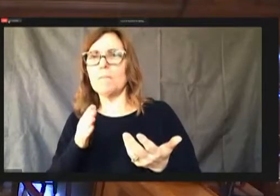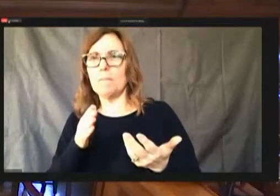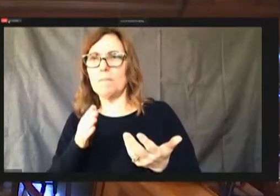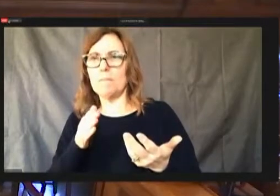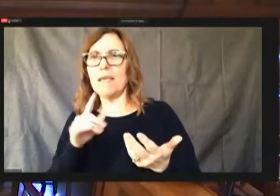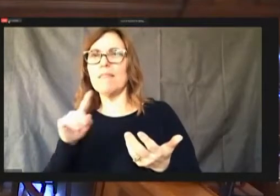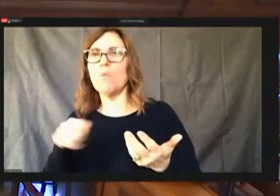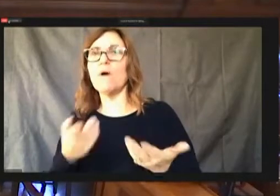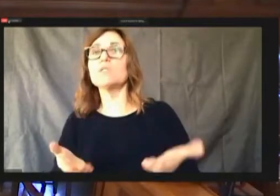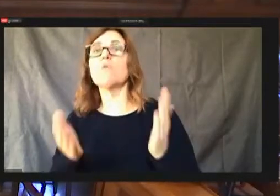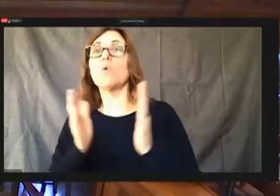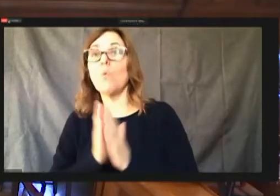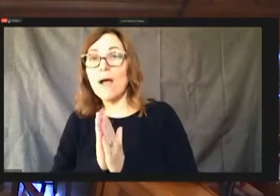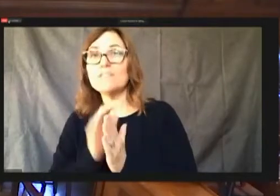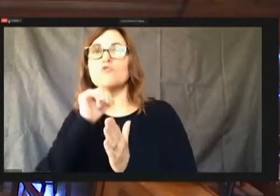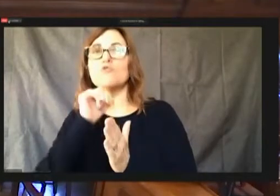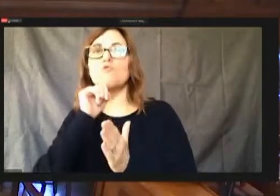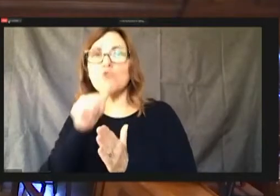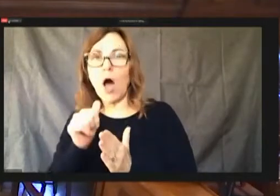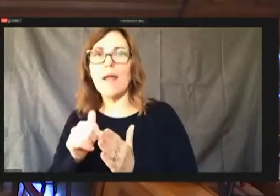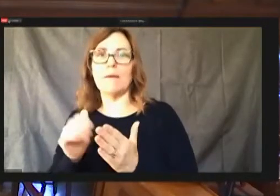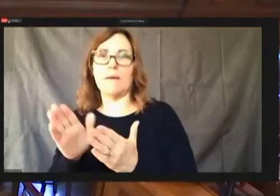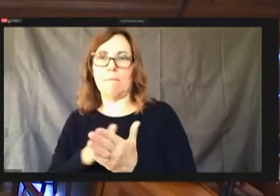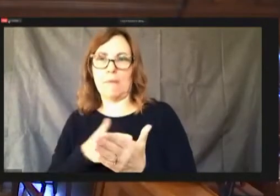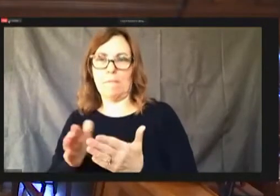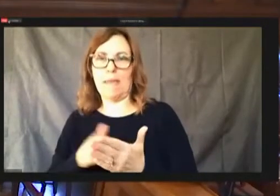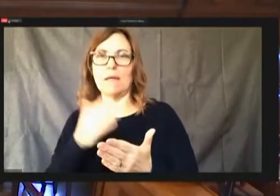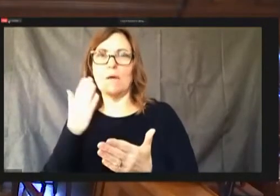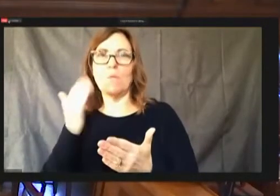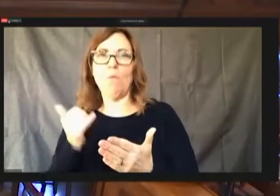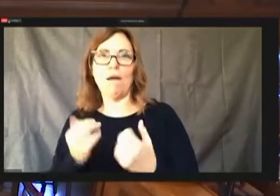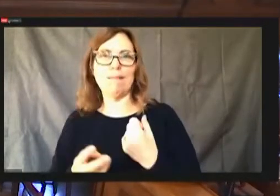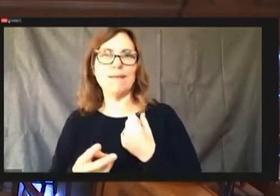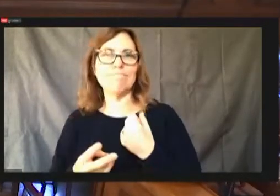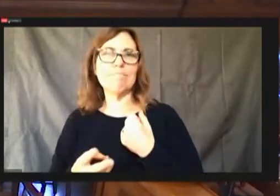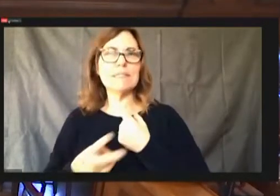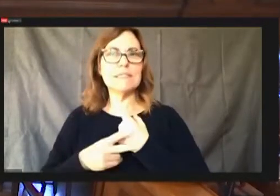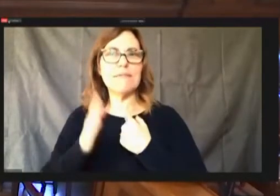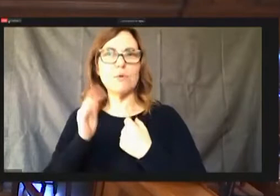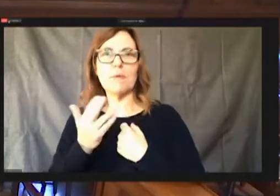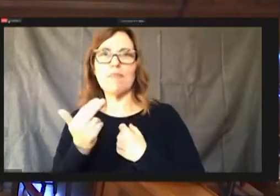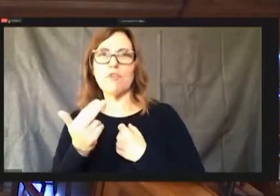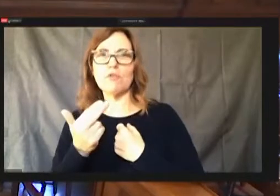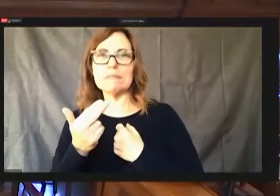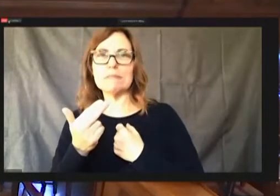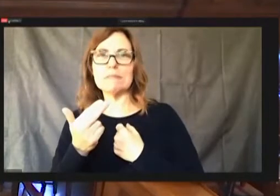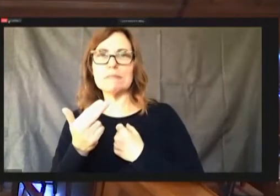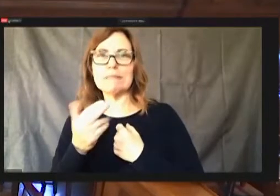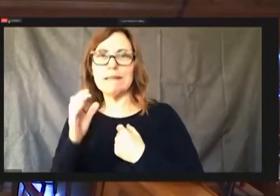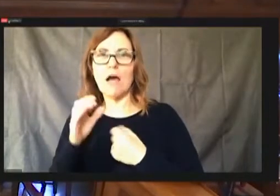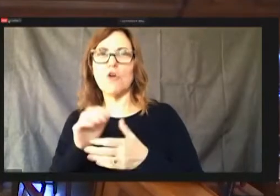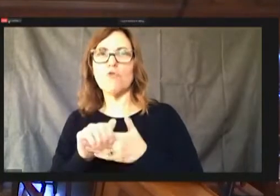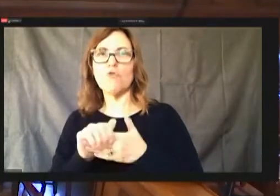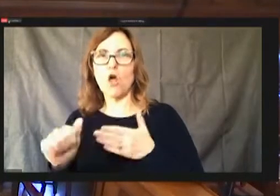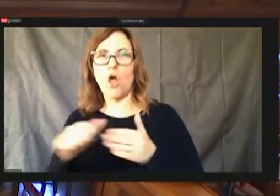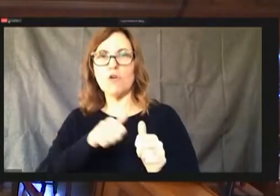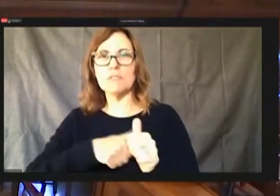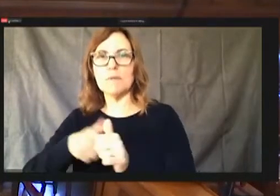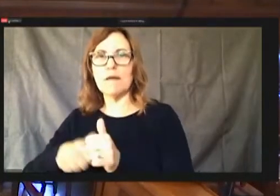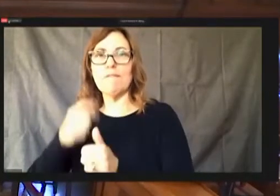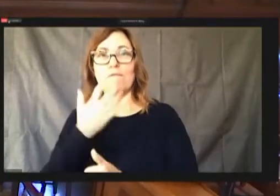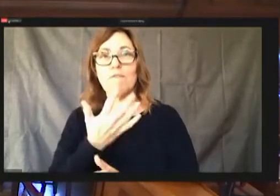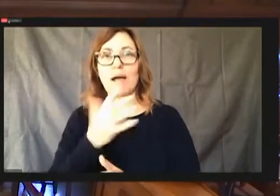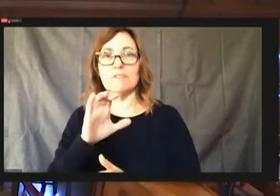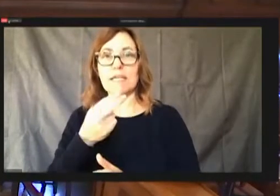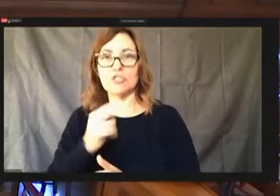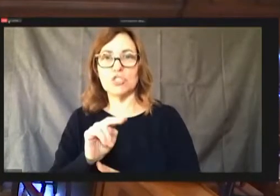painted savings is here it's dollars piece for five CMG refuse Packers not been just